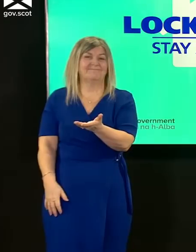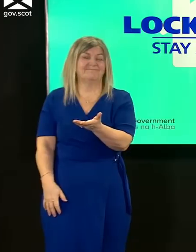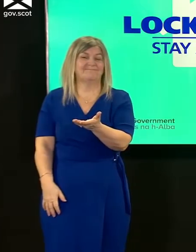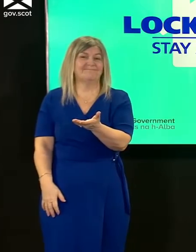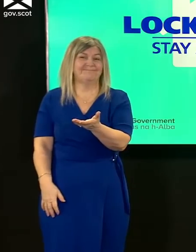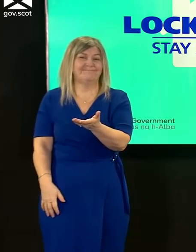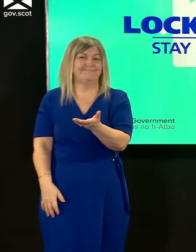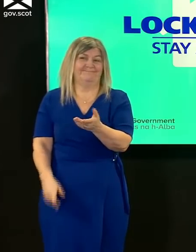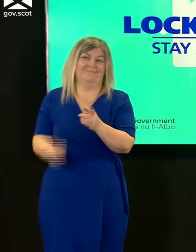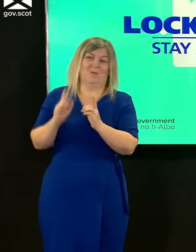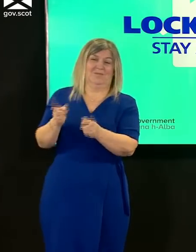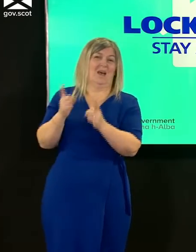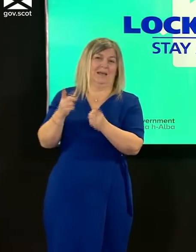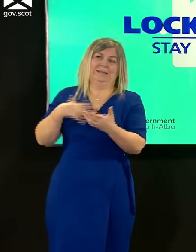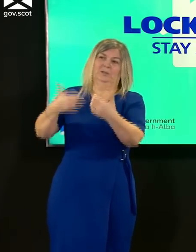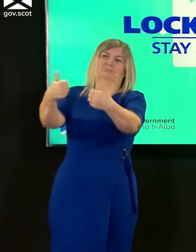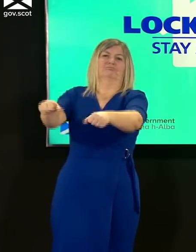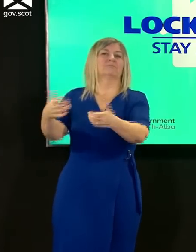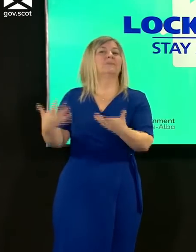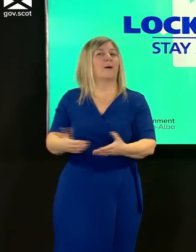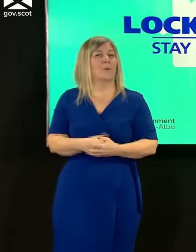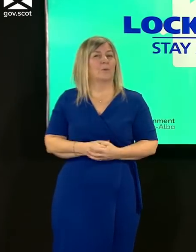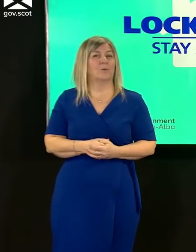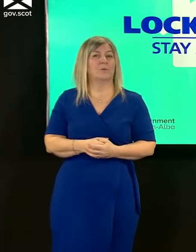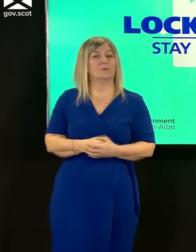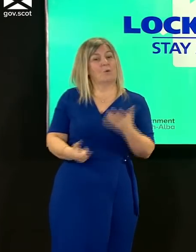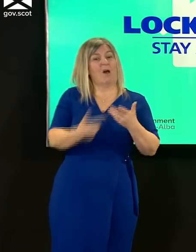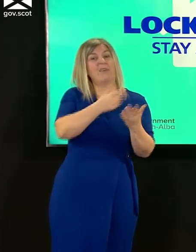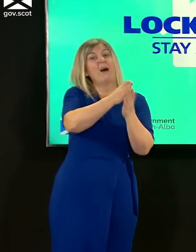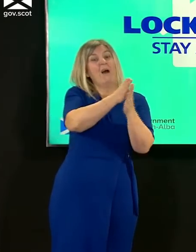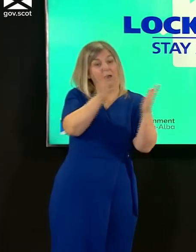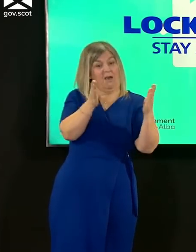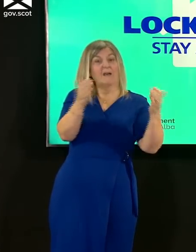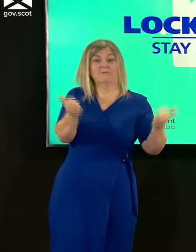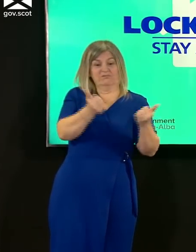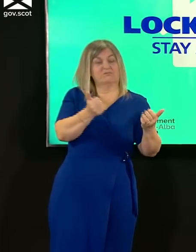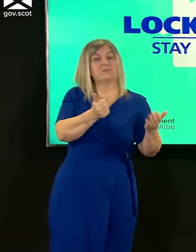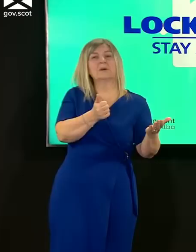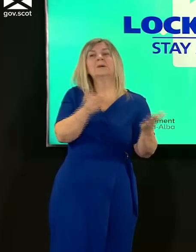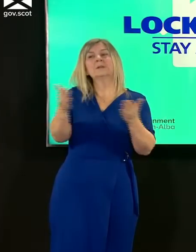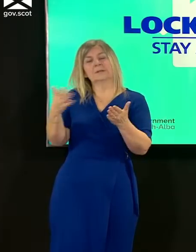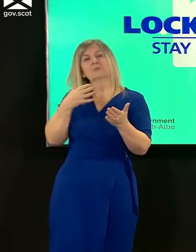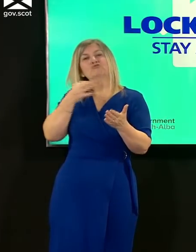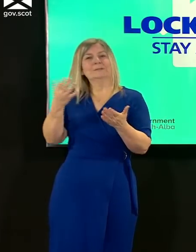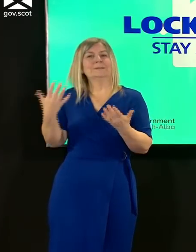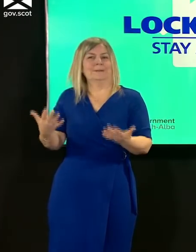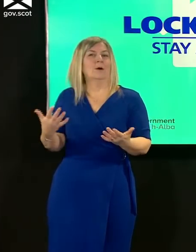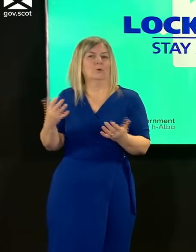put in place now i've had two meetings i think now with care home providers to talk through